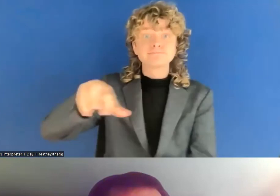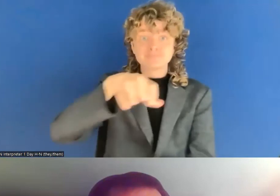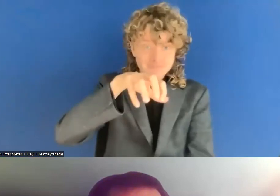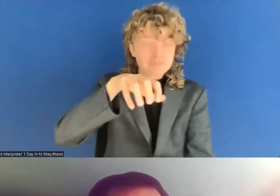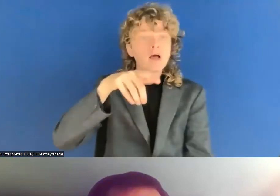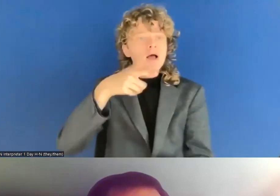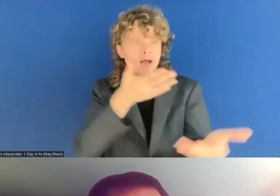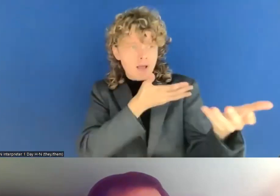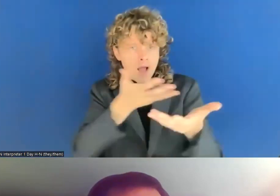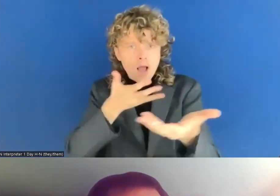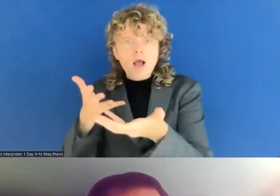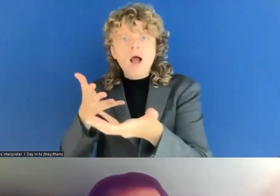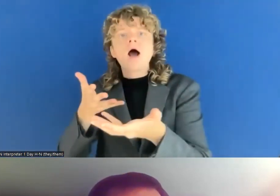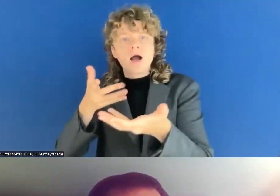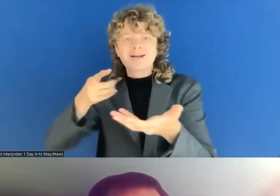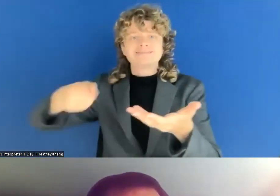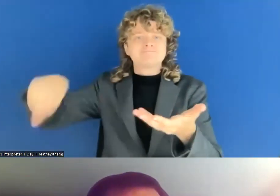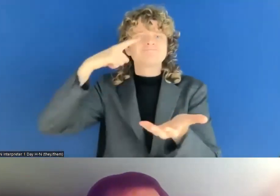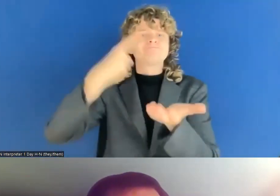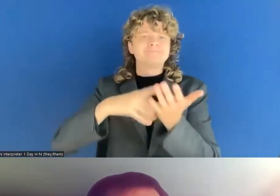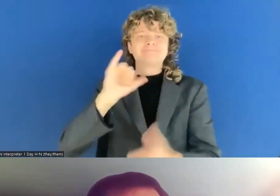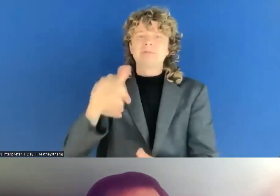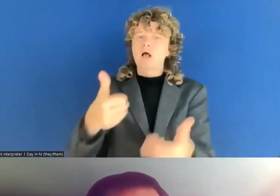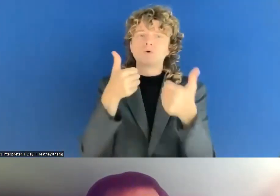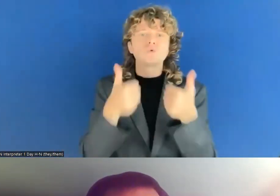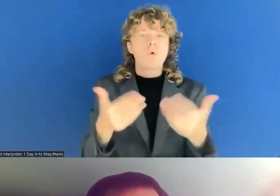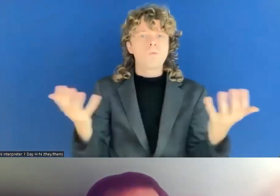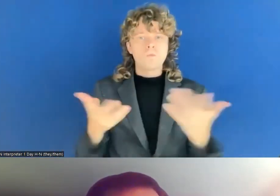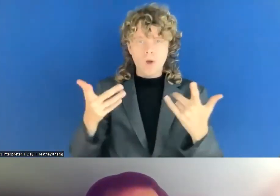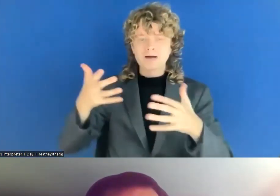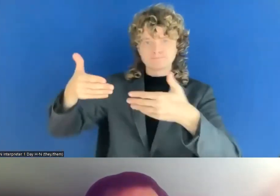that kind of course changed. So I can't say what the Commission will do in the future.